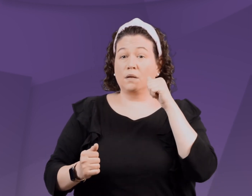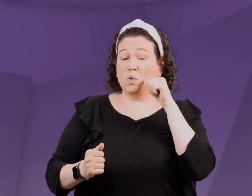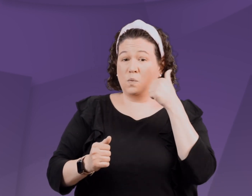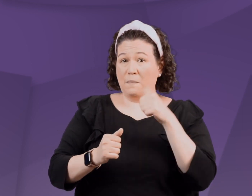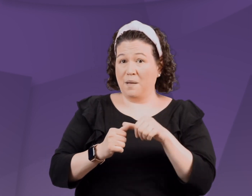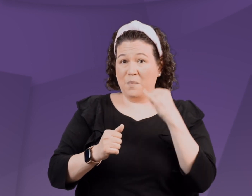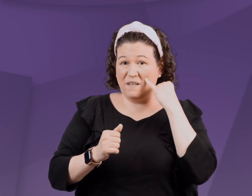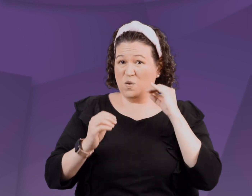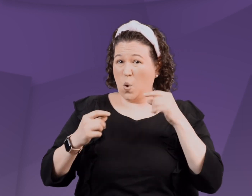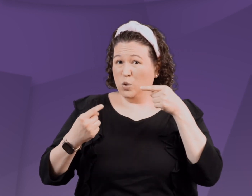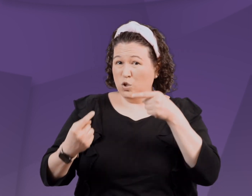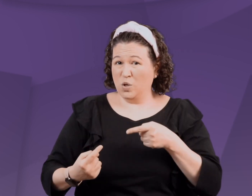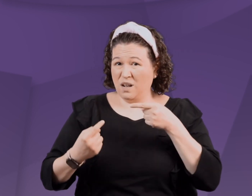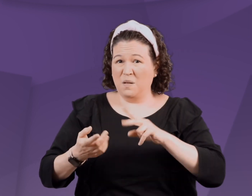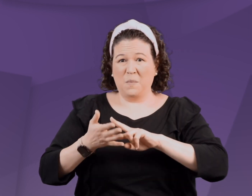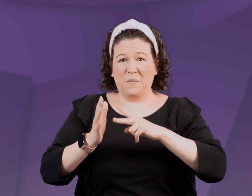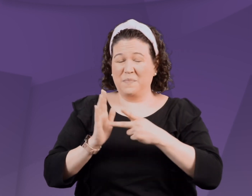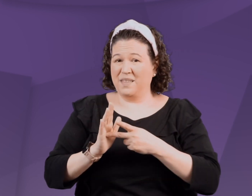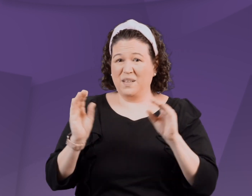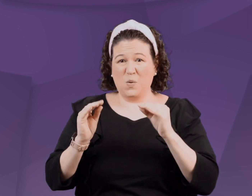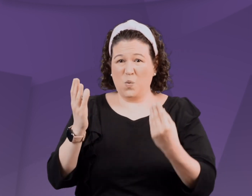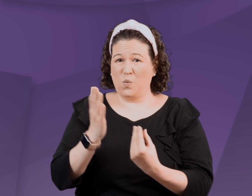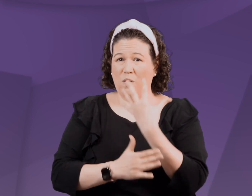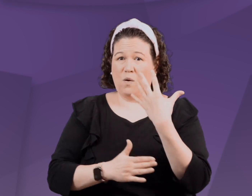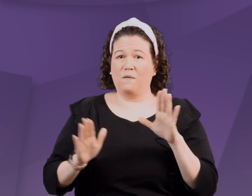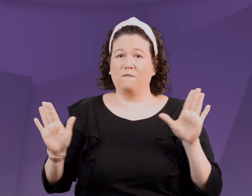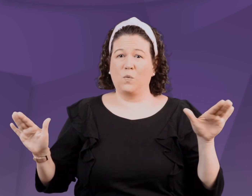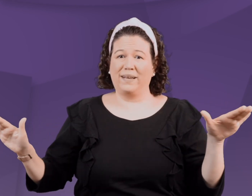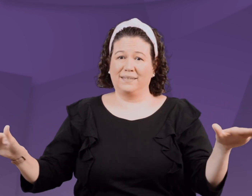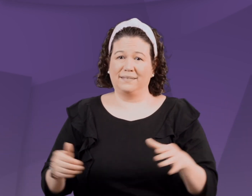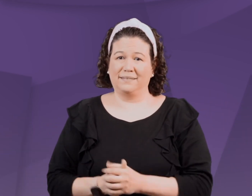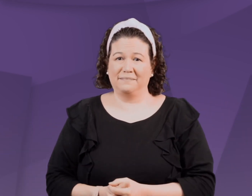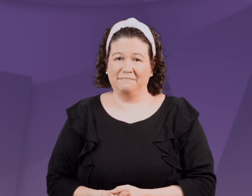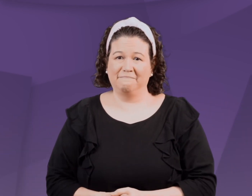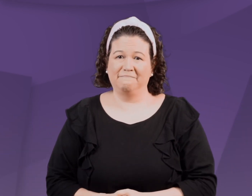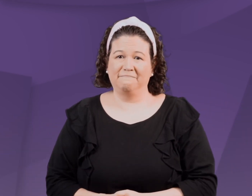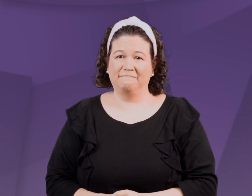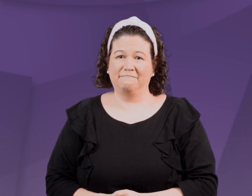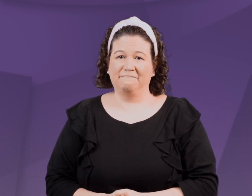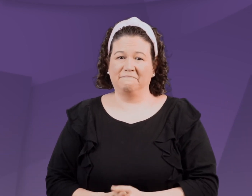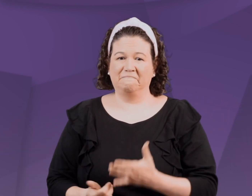Remember without the struggle there are no wings. Thank you.